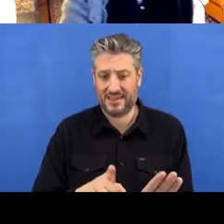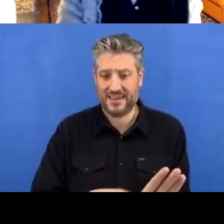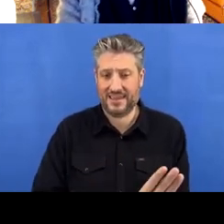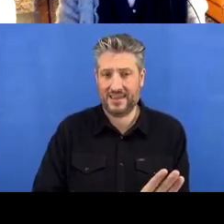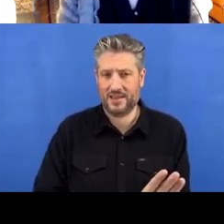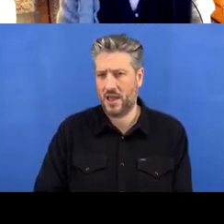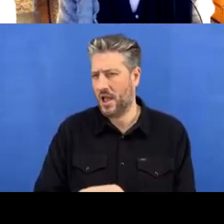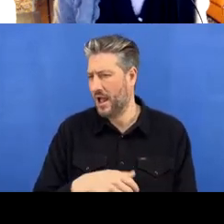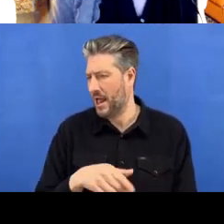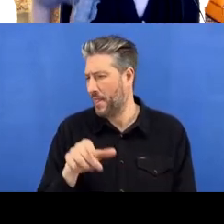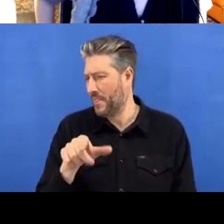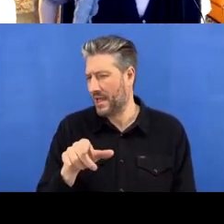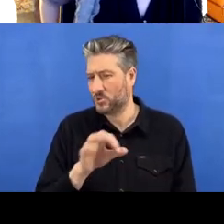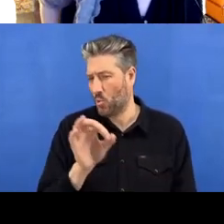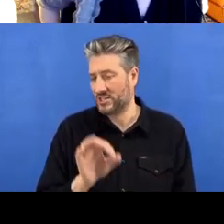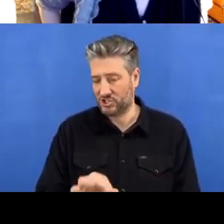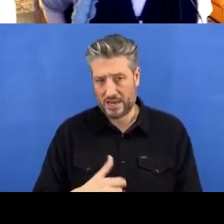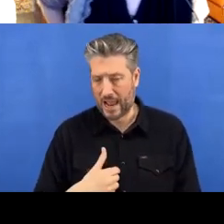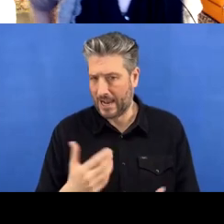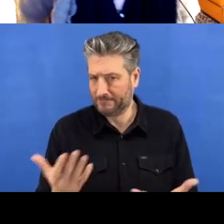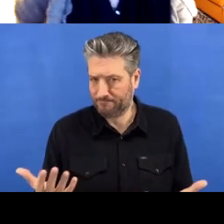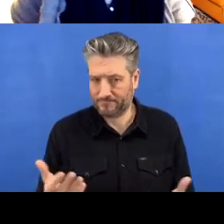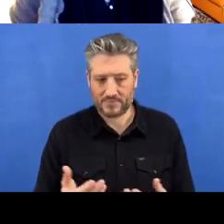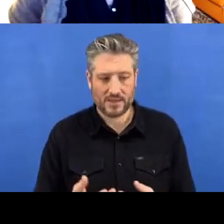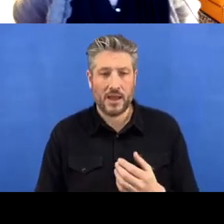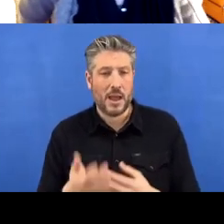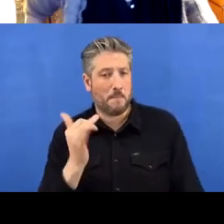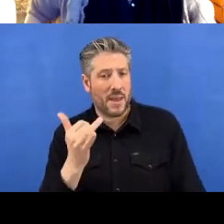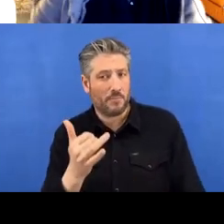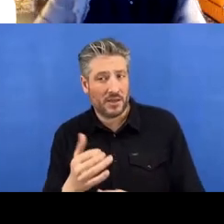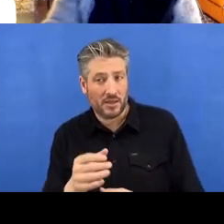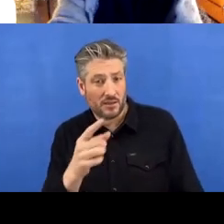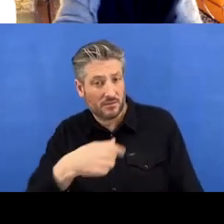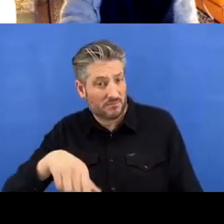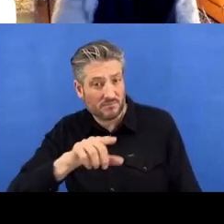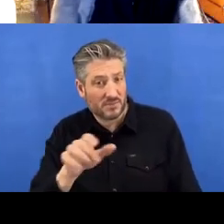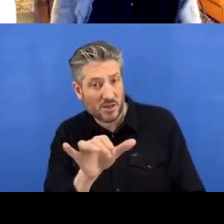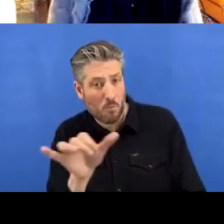beyond me unless anybody else here can add any input. I can't say I understand